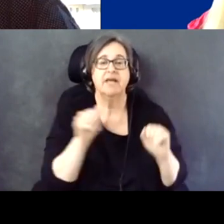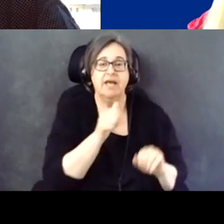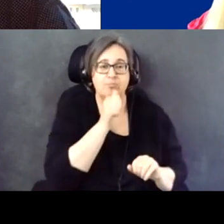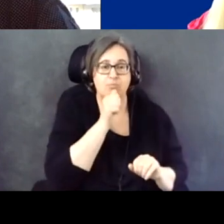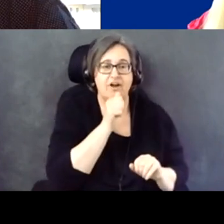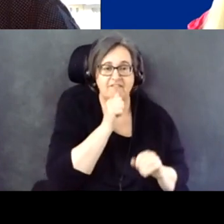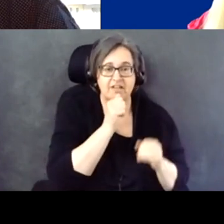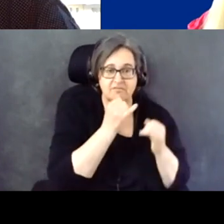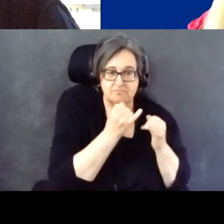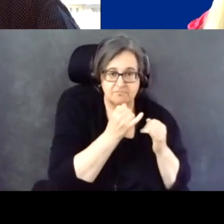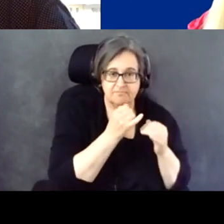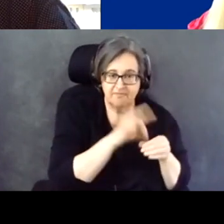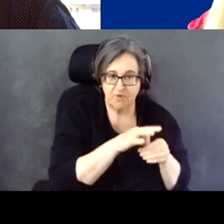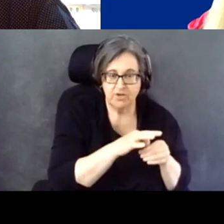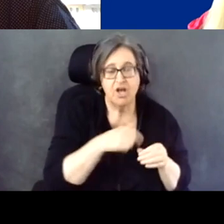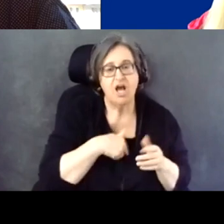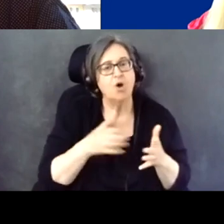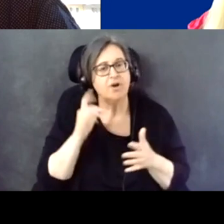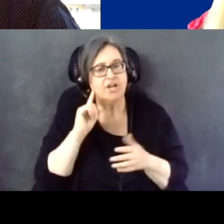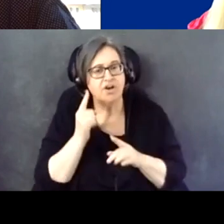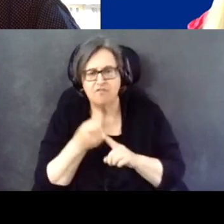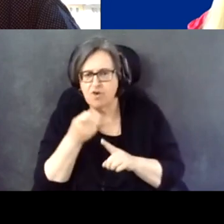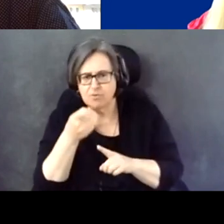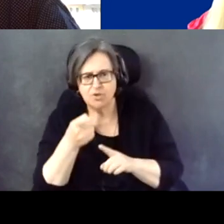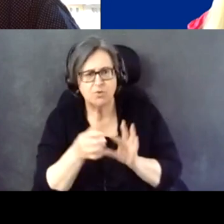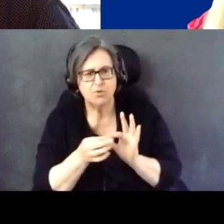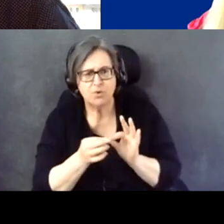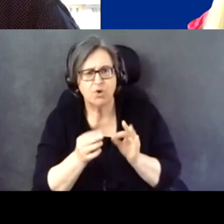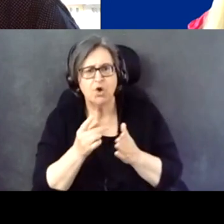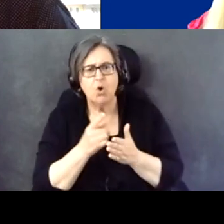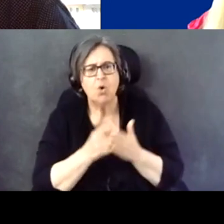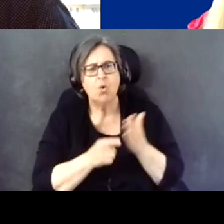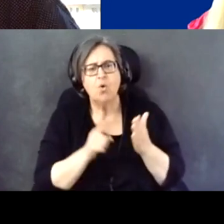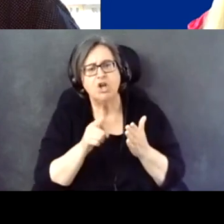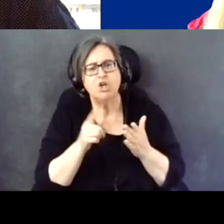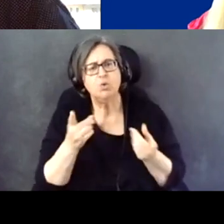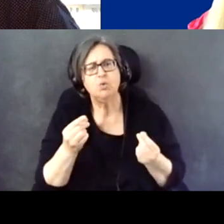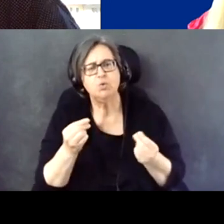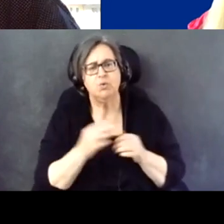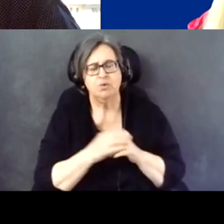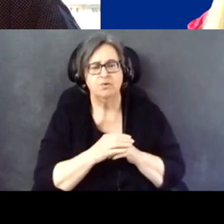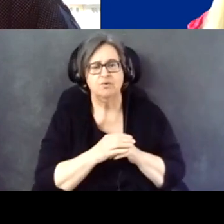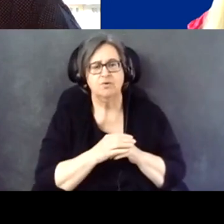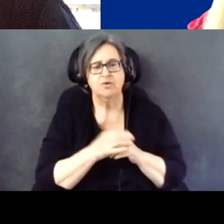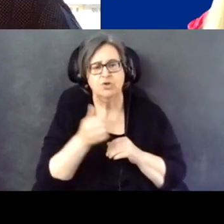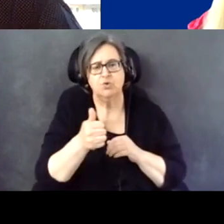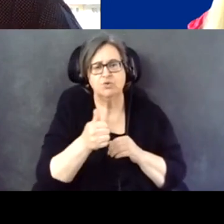And so I would love to hear from you what it is that you do yourself along with other